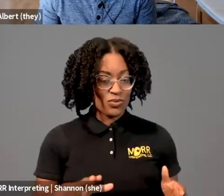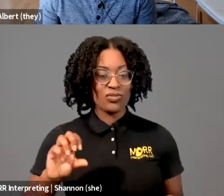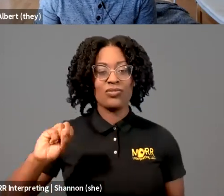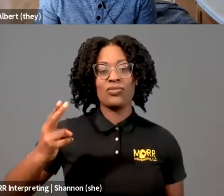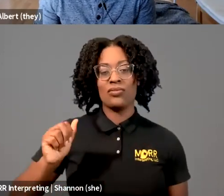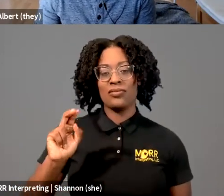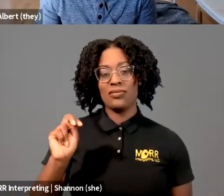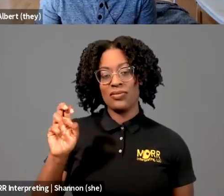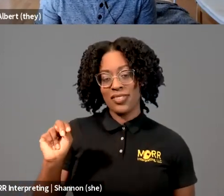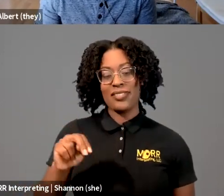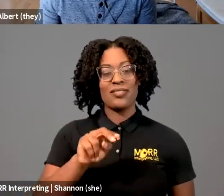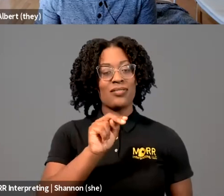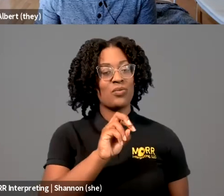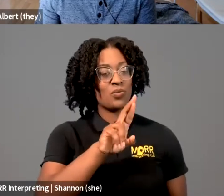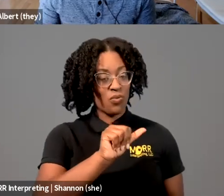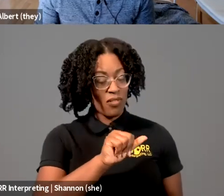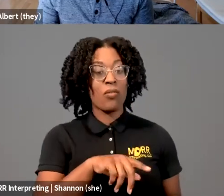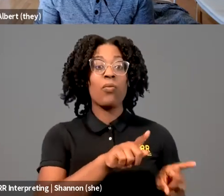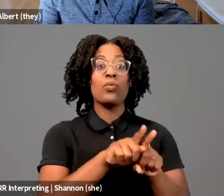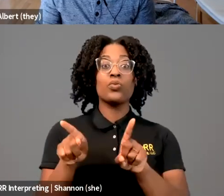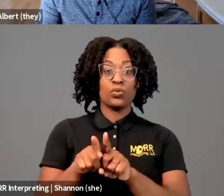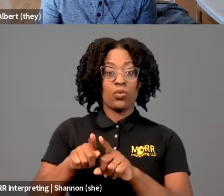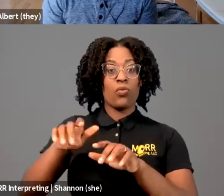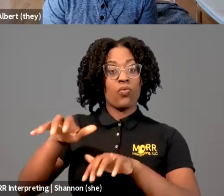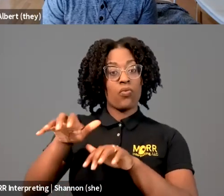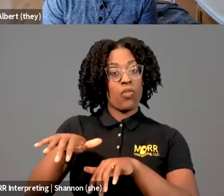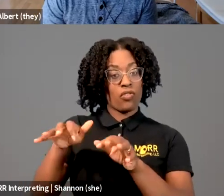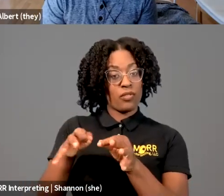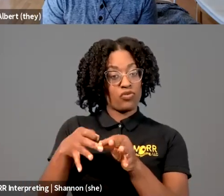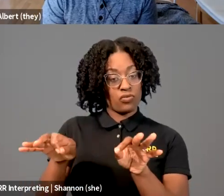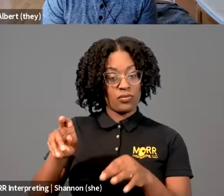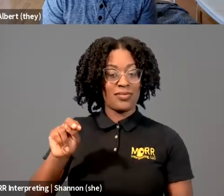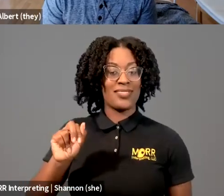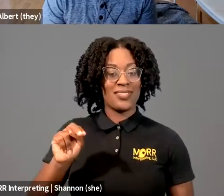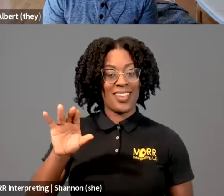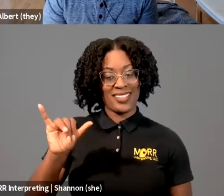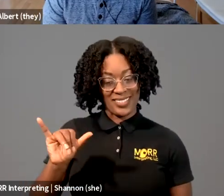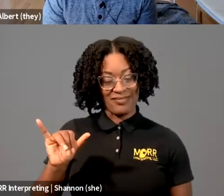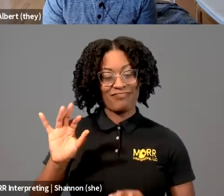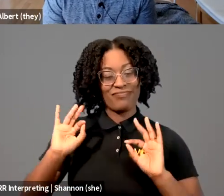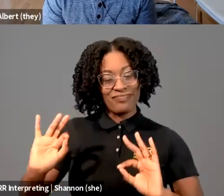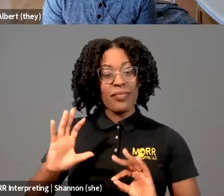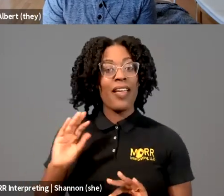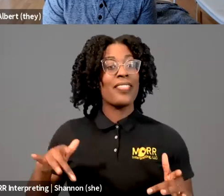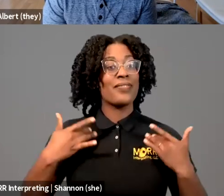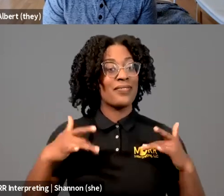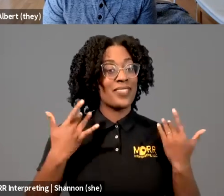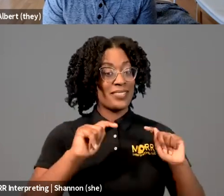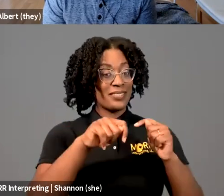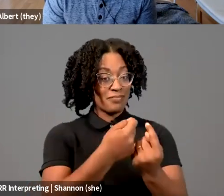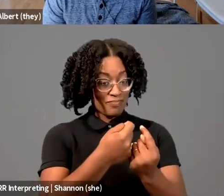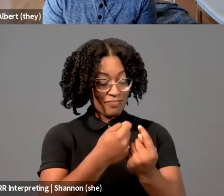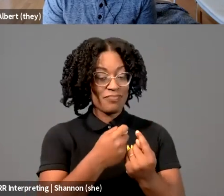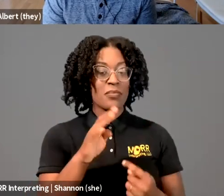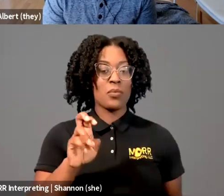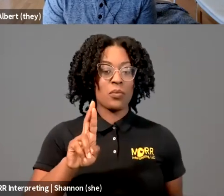Kendra Albert: Oh, y'all are great. Thank you so much. And yes, thank you to our fantastic ASL interpreters, Shannon and Nora and to our CART captioner, Nancy, and to the events team members at Berkman Klein who hosted this, Lance, Rubin and Megan, and to Sybil and Jasjot, my incredible IfRFA colleagues, without who none of this would be possible, to be entirely frank.